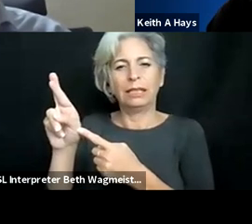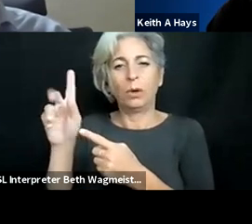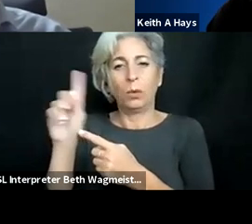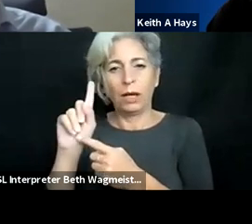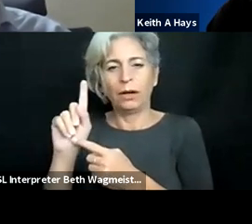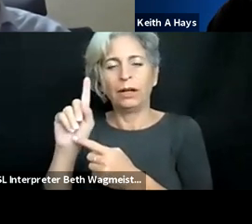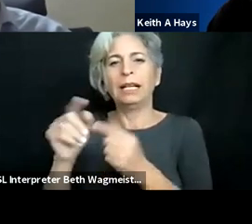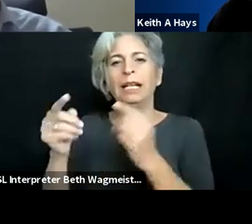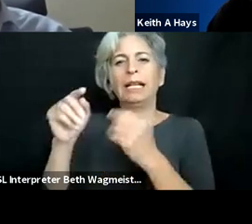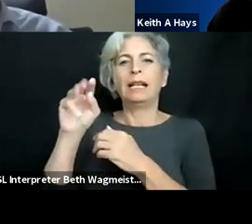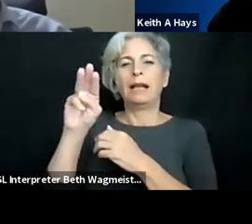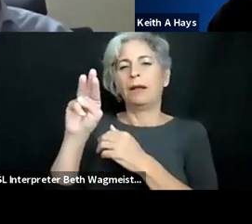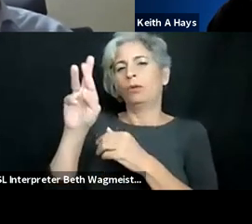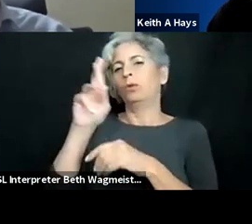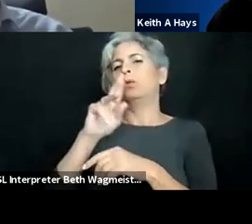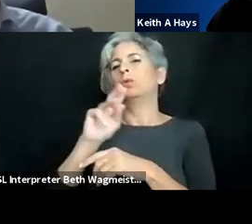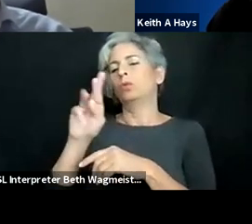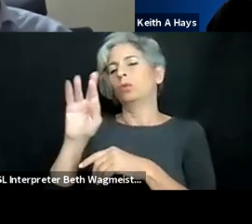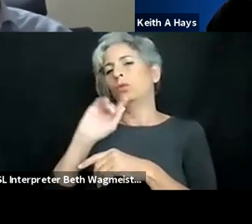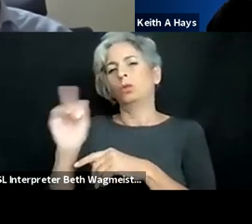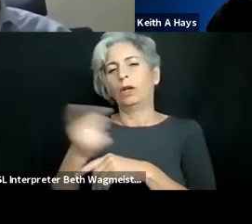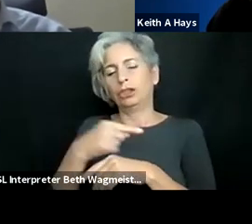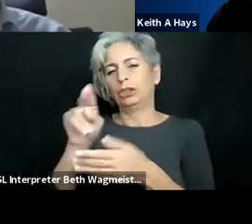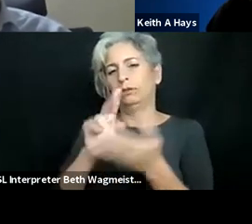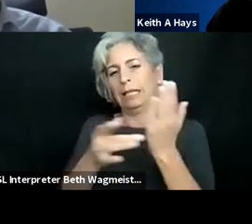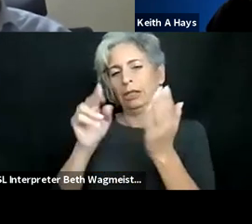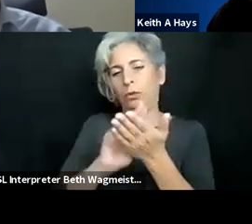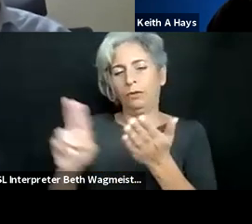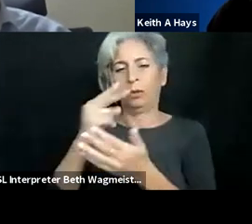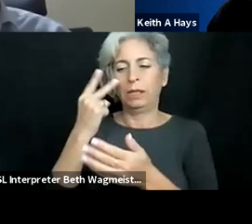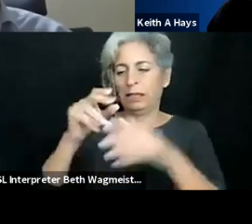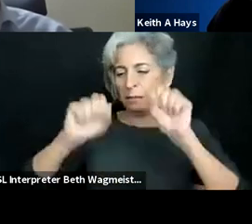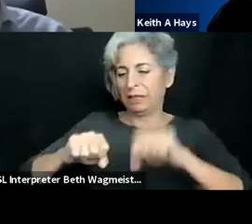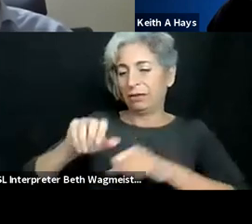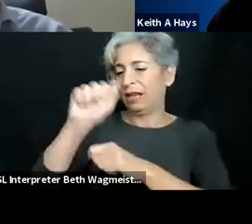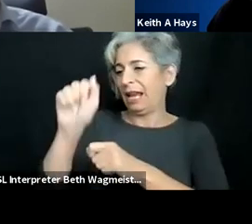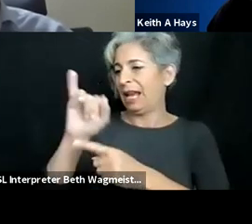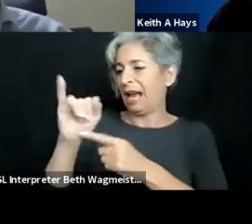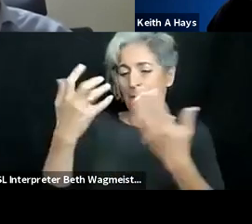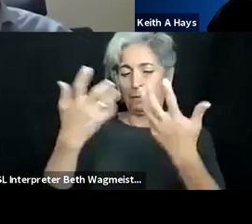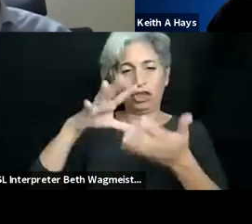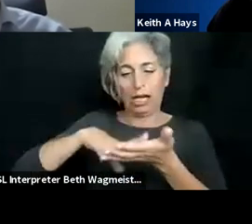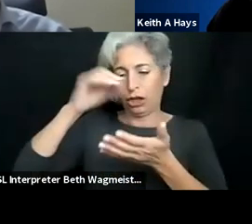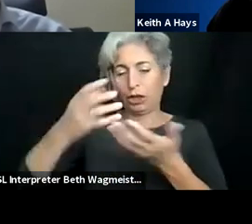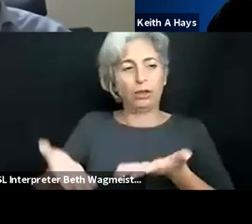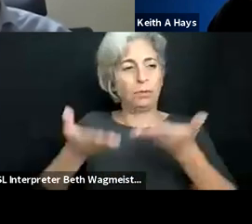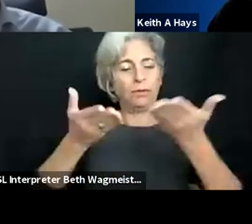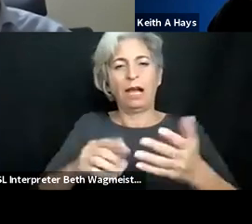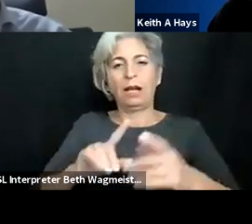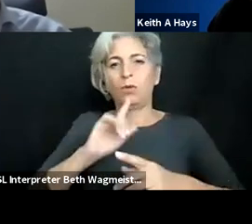director of the training research and Mets -- at the Bauman Moscow State Technical University in Russia, and on